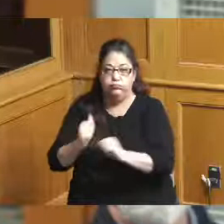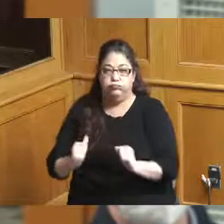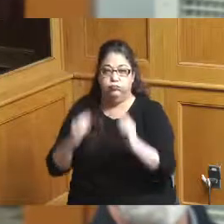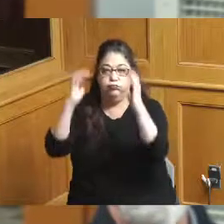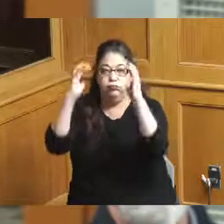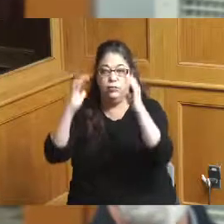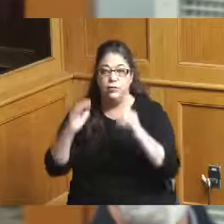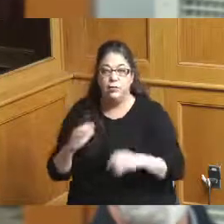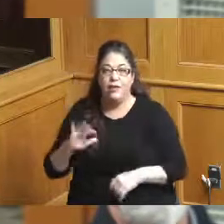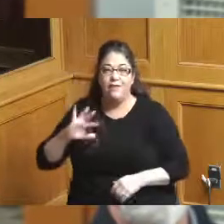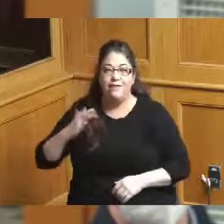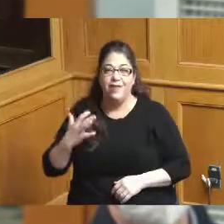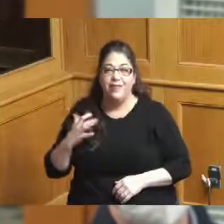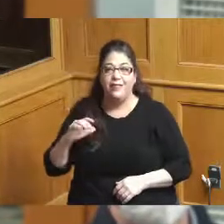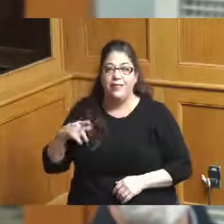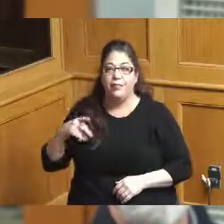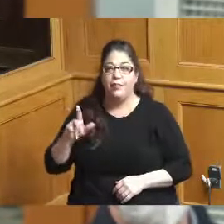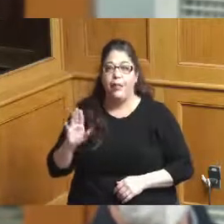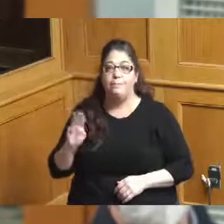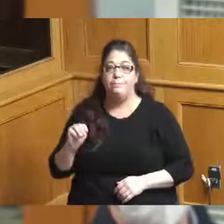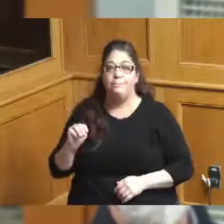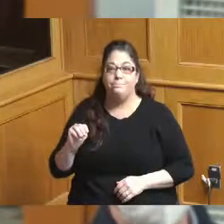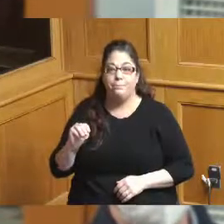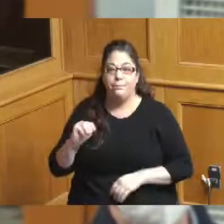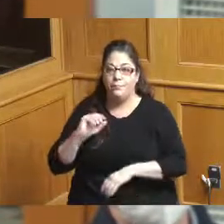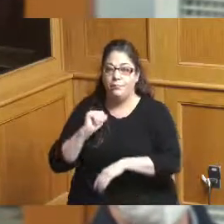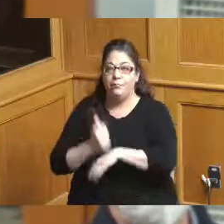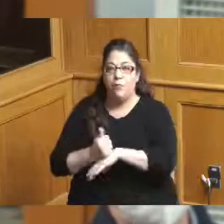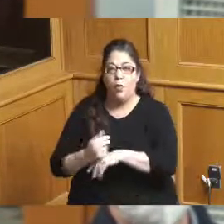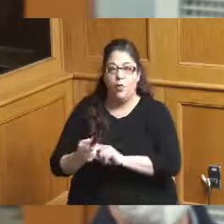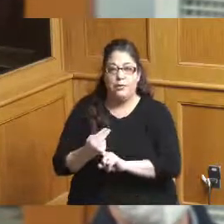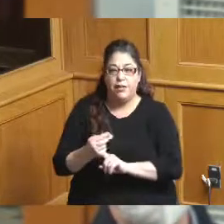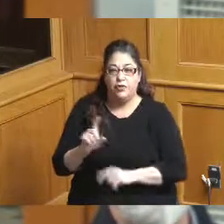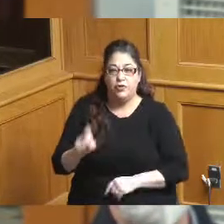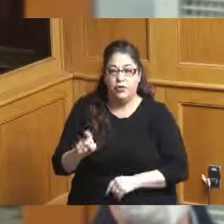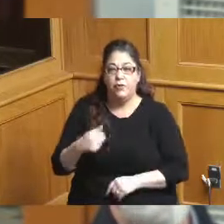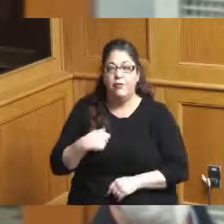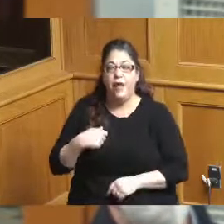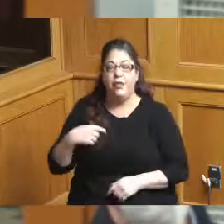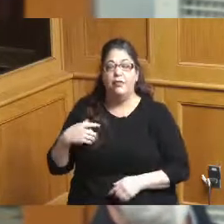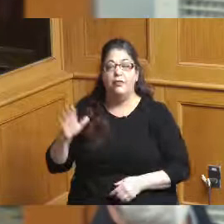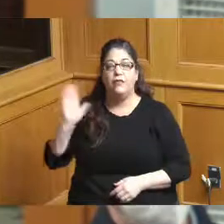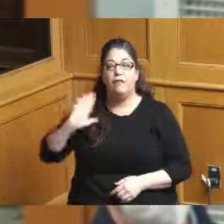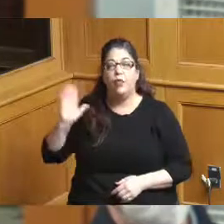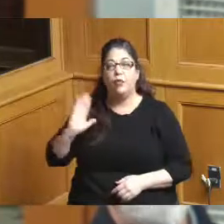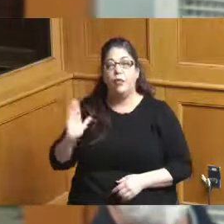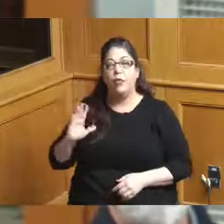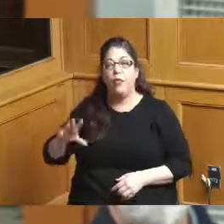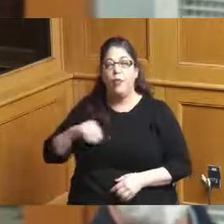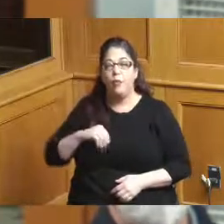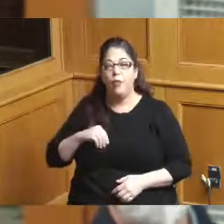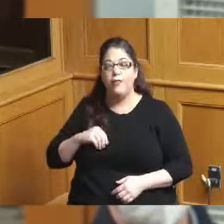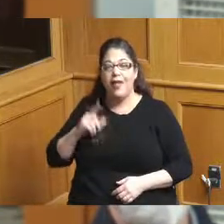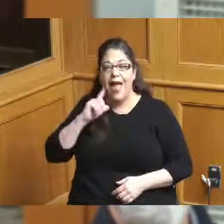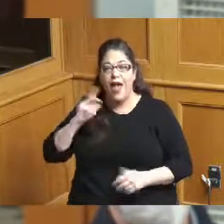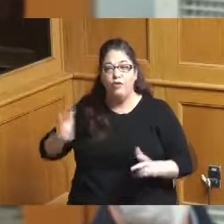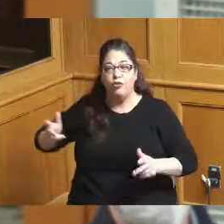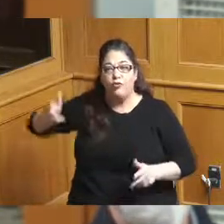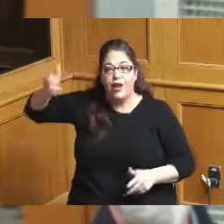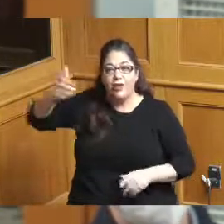plum and the port owned a former convention place mall there's a garage there that's privately owned